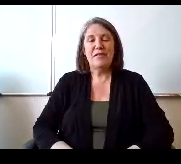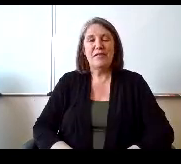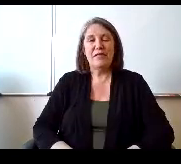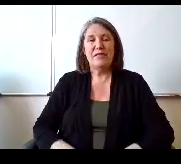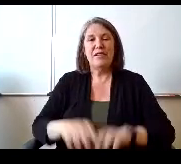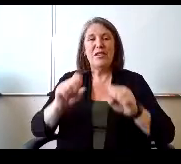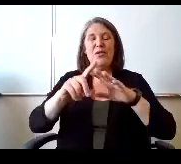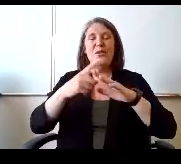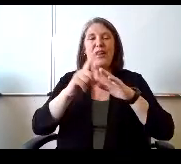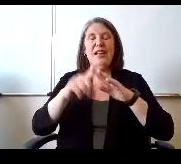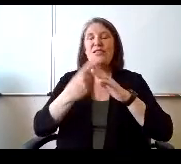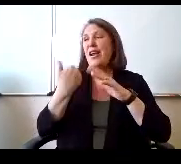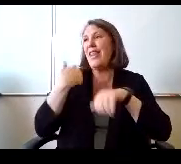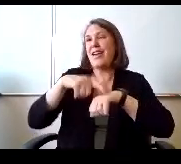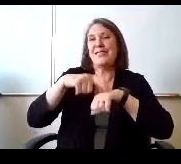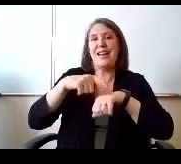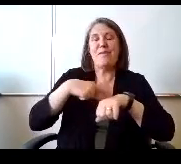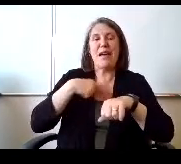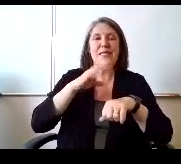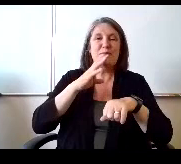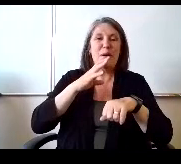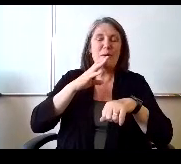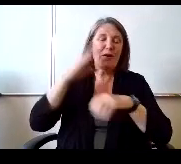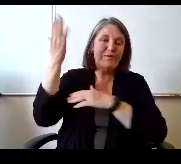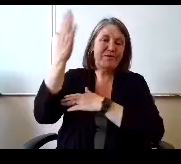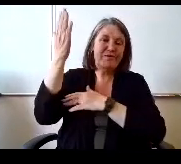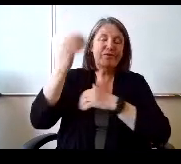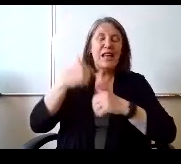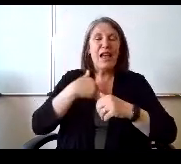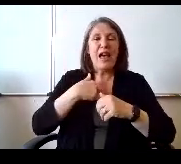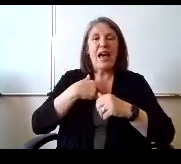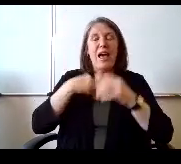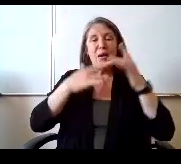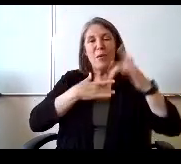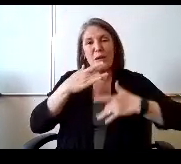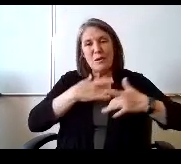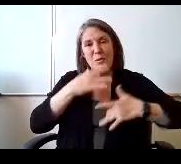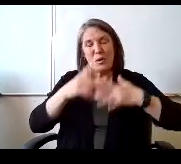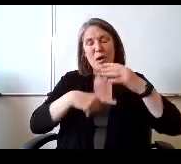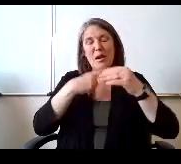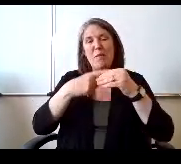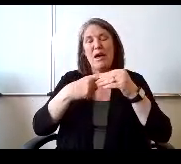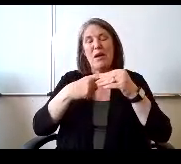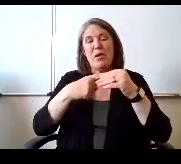Last time I spoke. I was worried about.